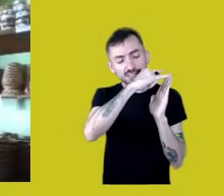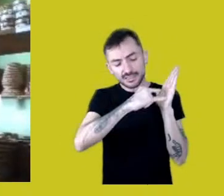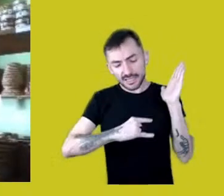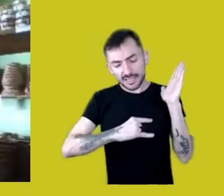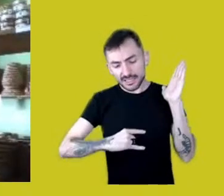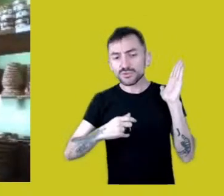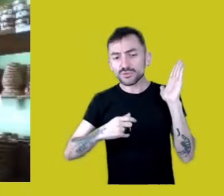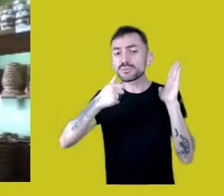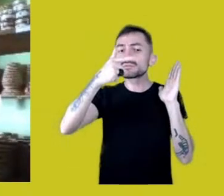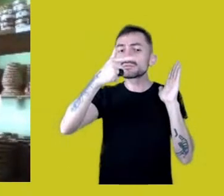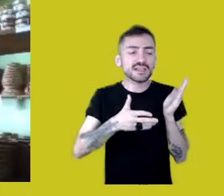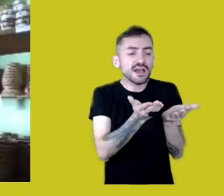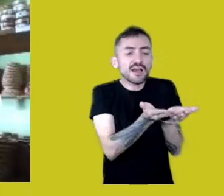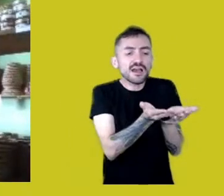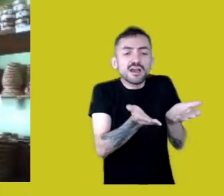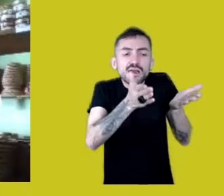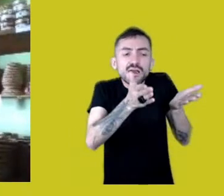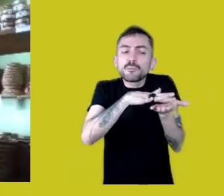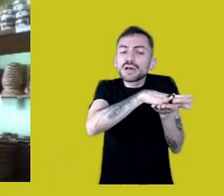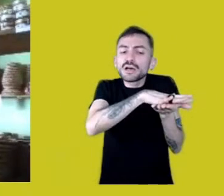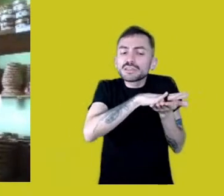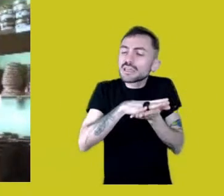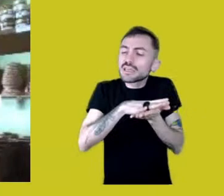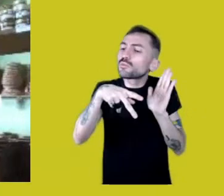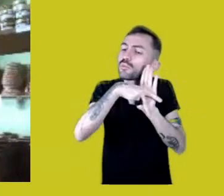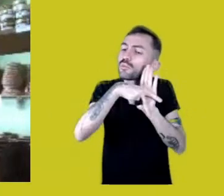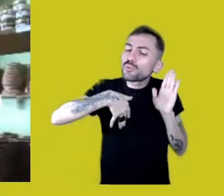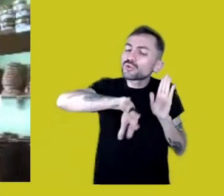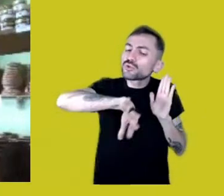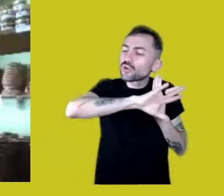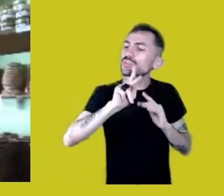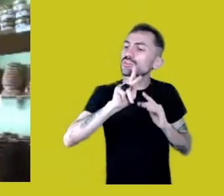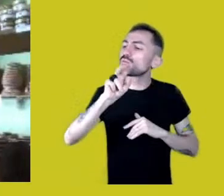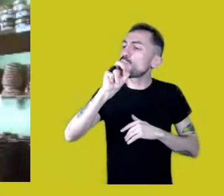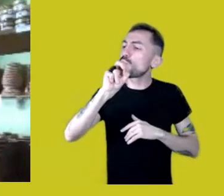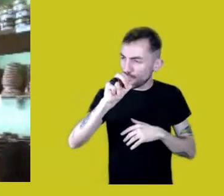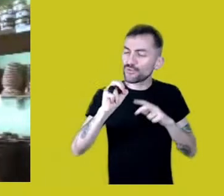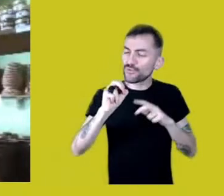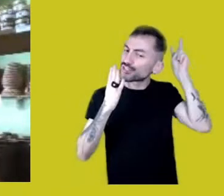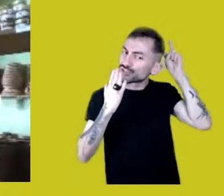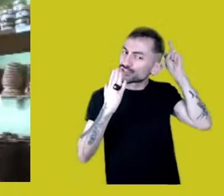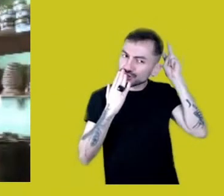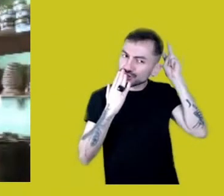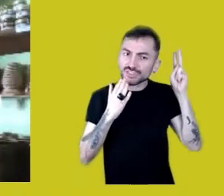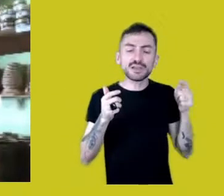to us, Native peoples, and I read it, I recited it.